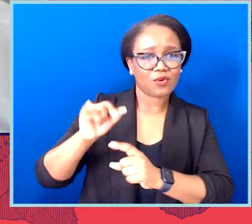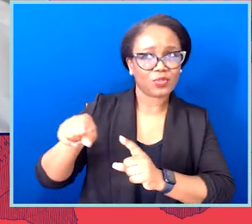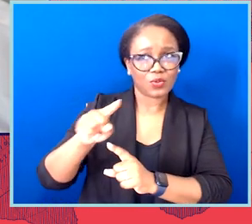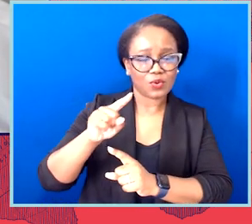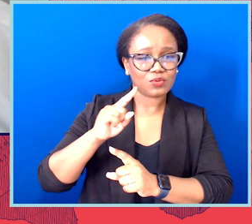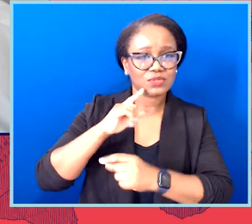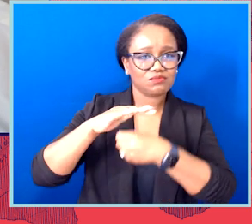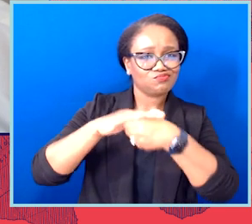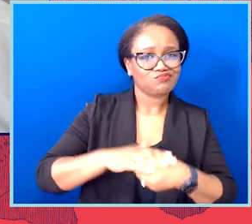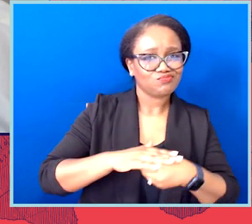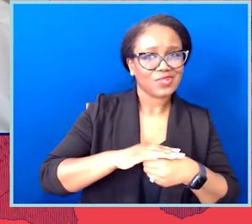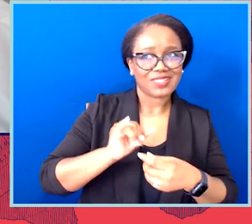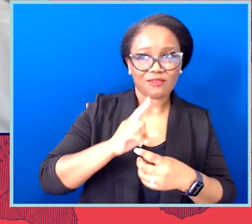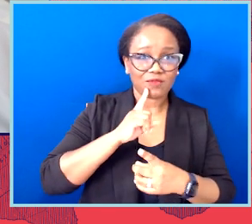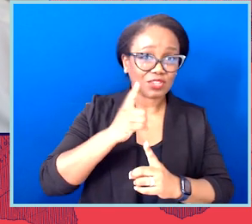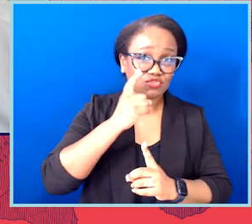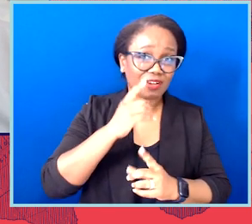What is motivating them? Yes.